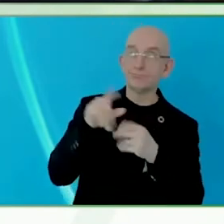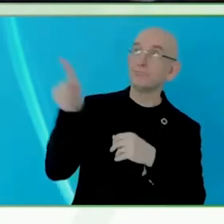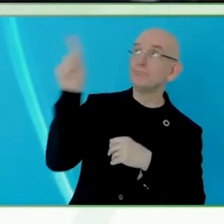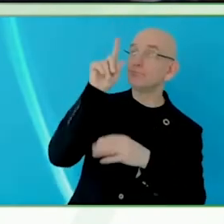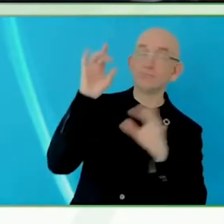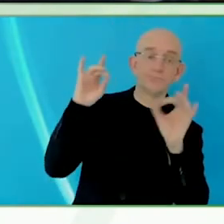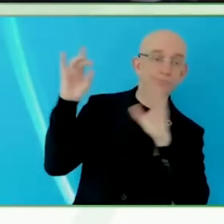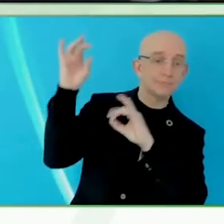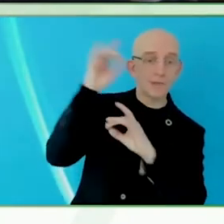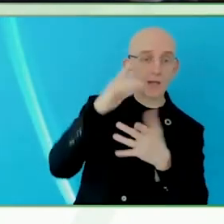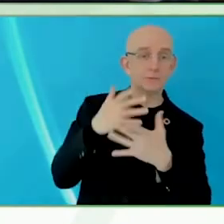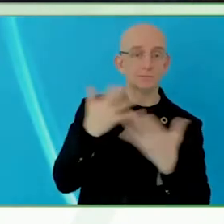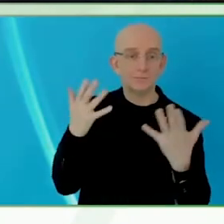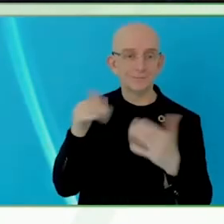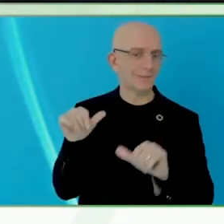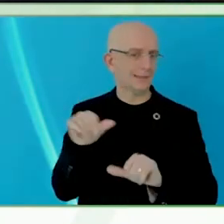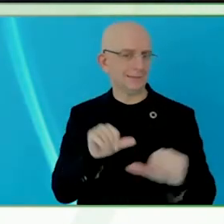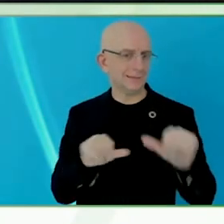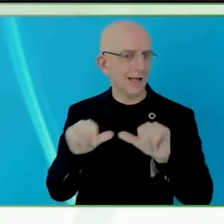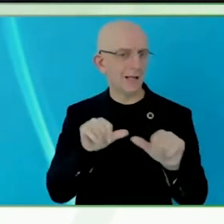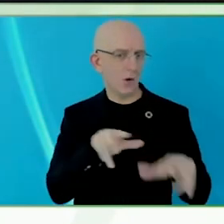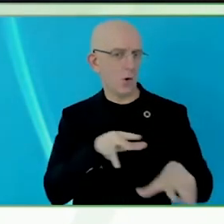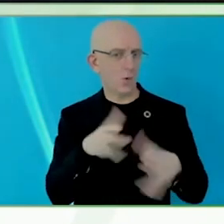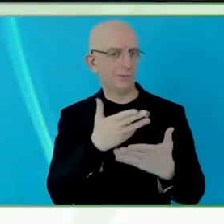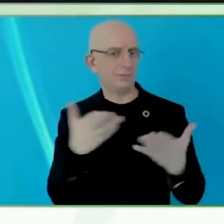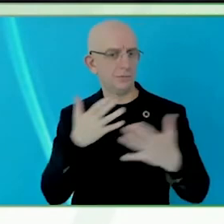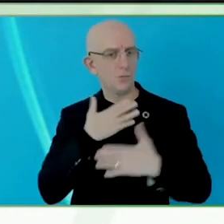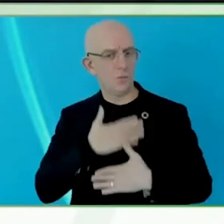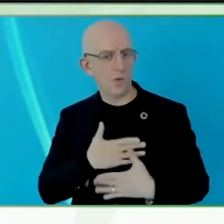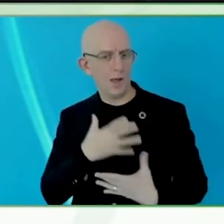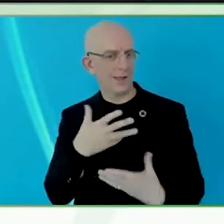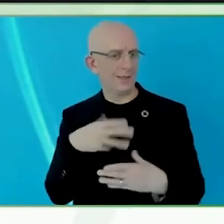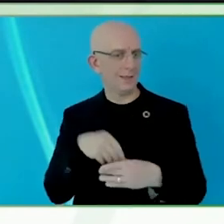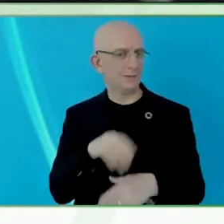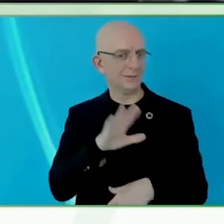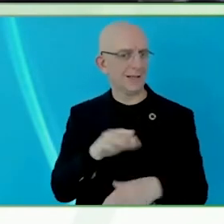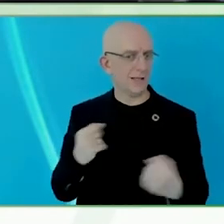First, I want to begin by saying that I am not an economist or